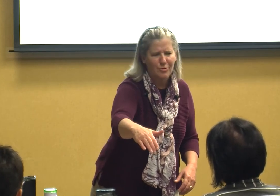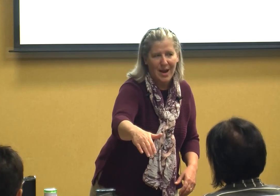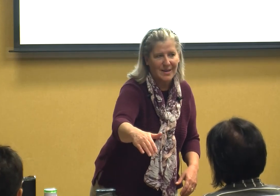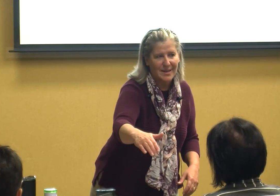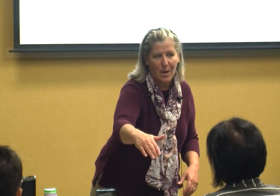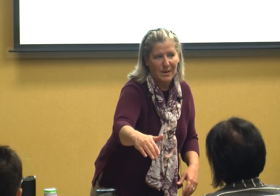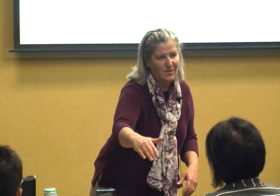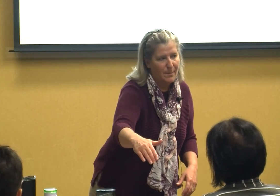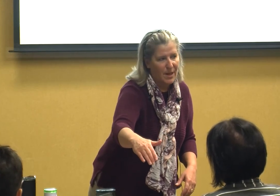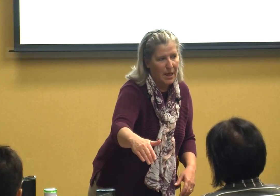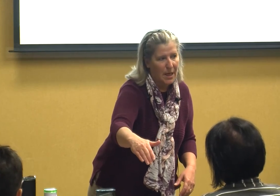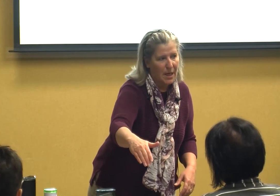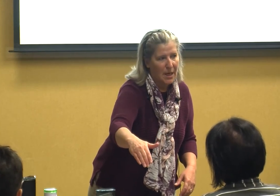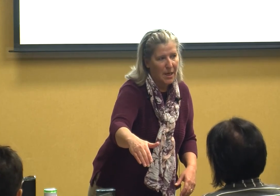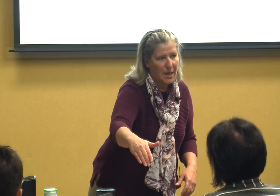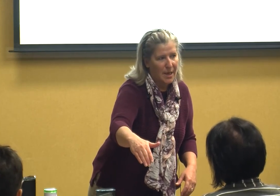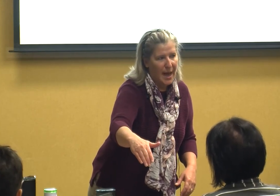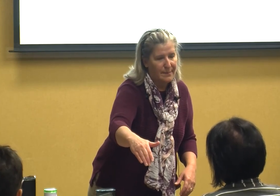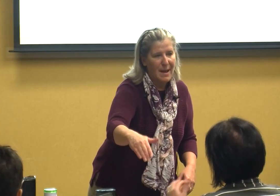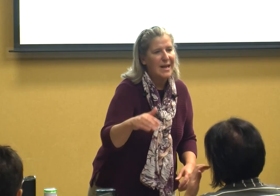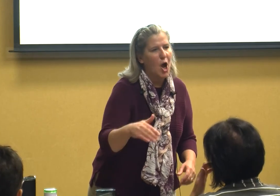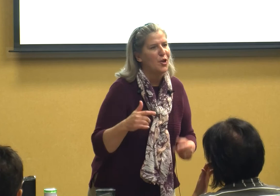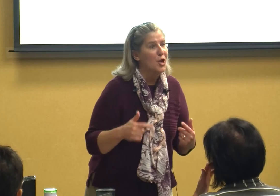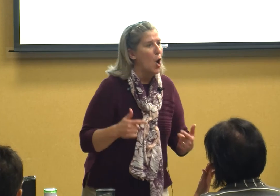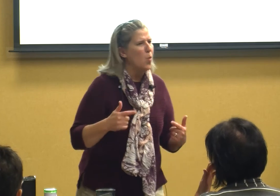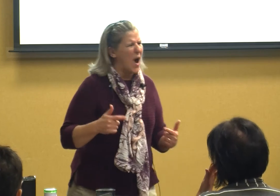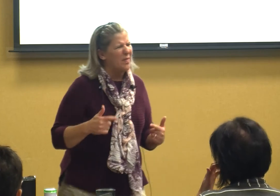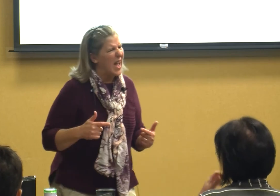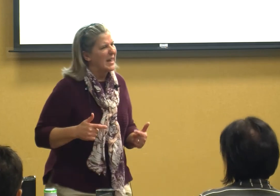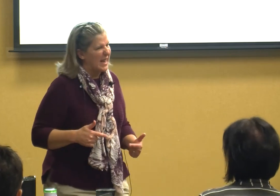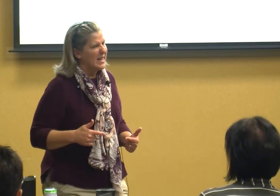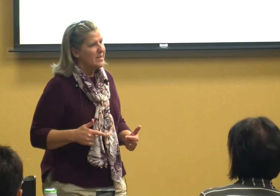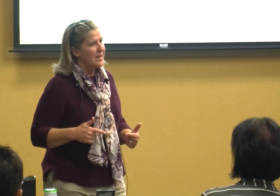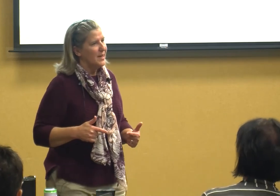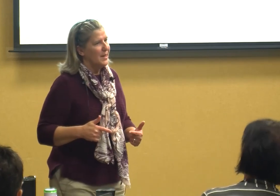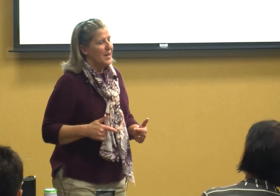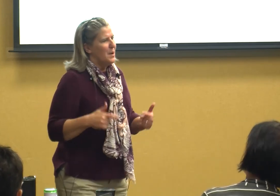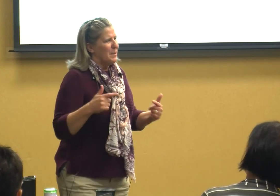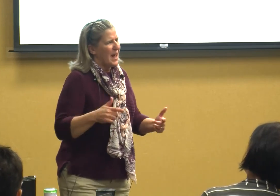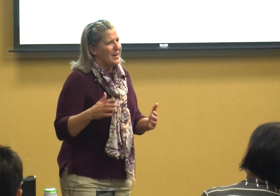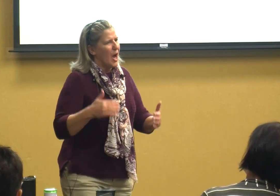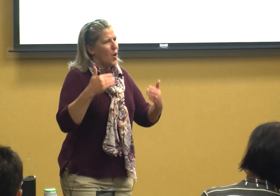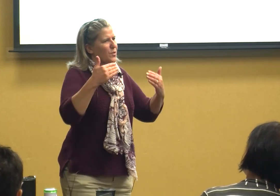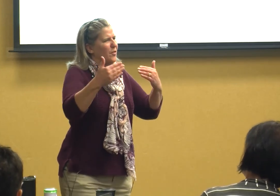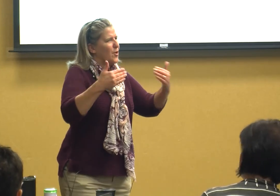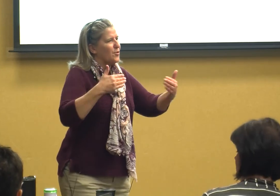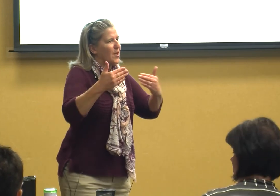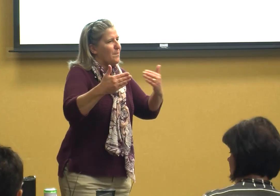trying to tell me something I'd may not know what that is but I know that there's something